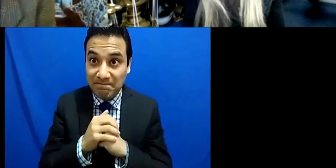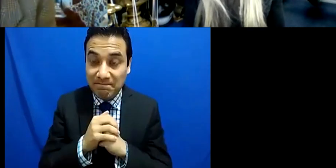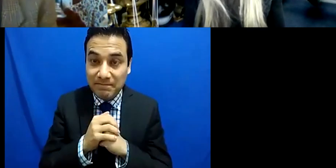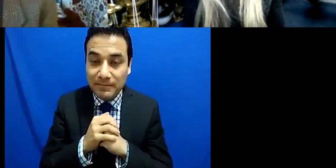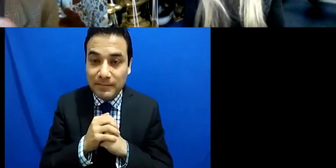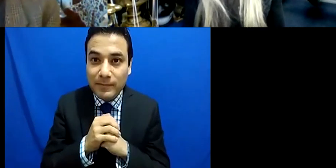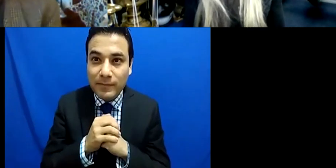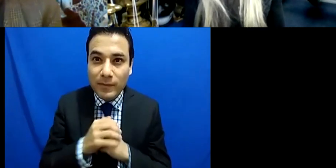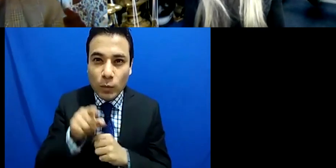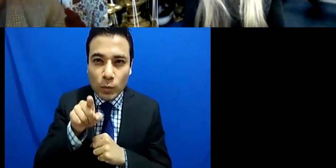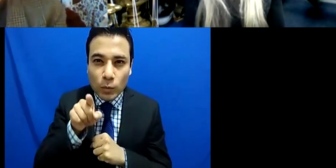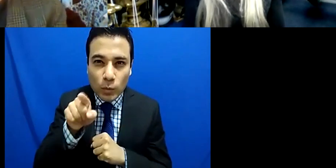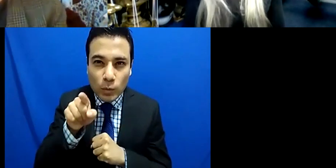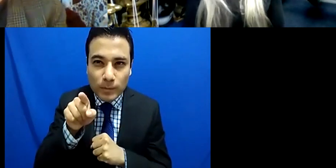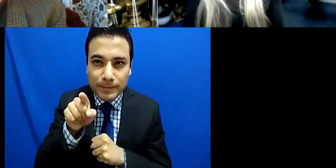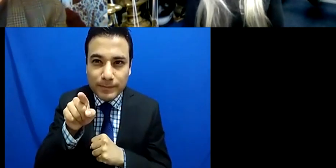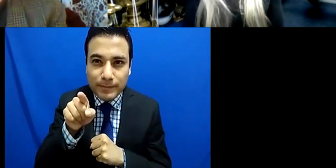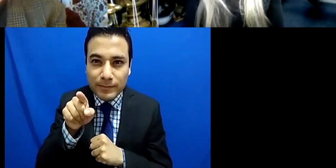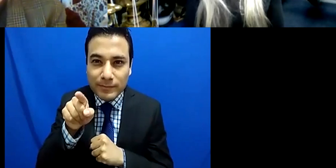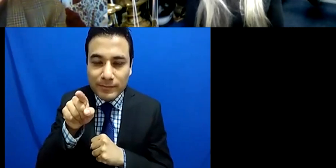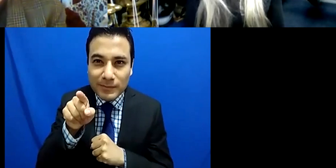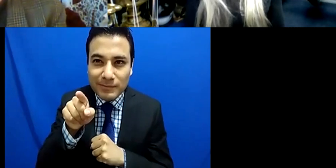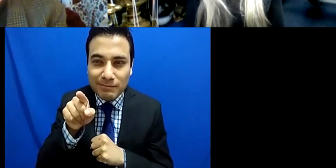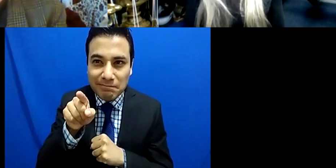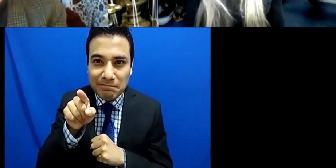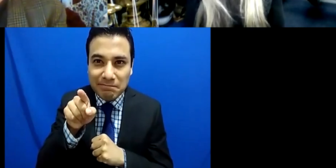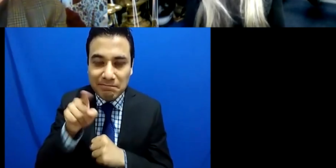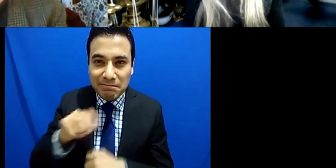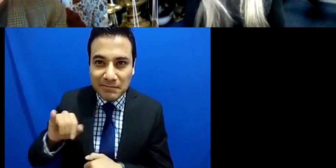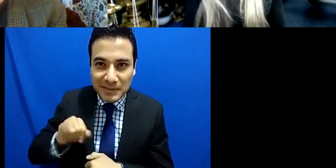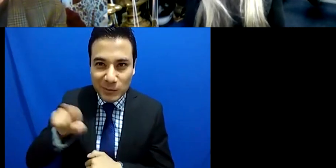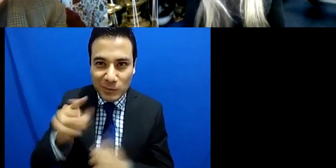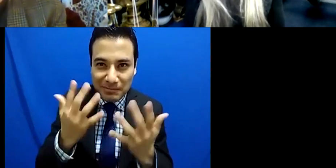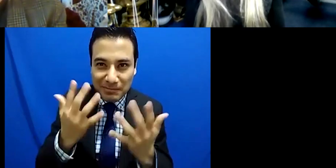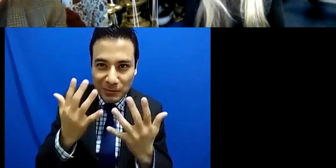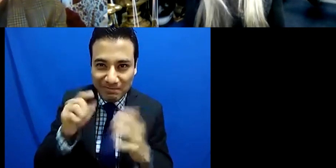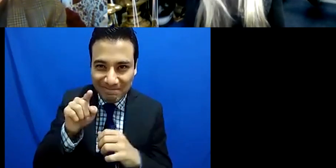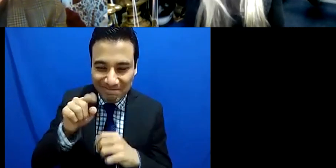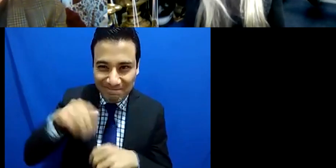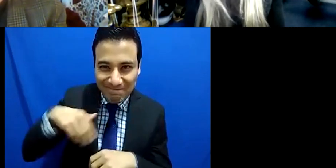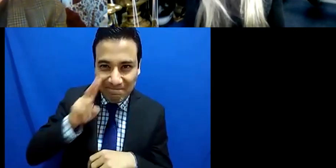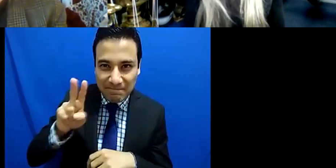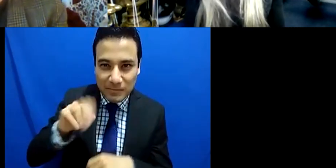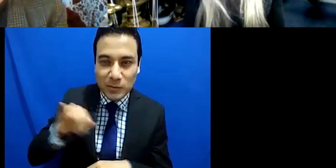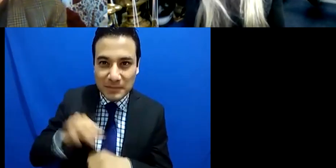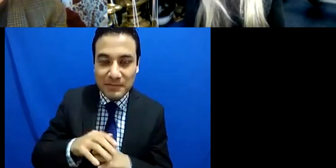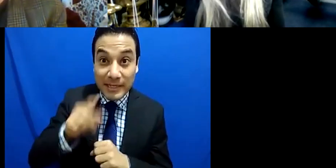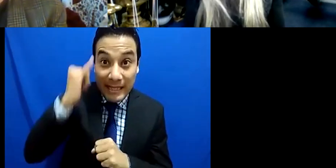pointing to the preconceived ideas about what each sense is about